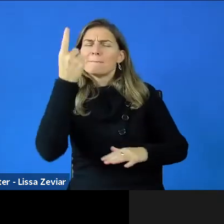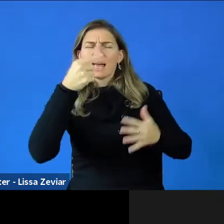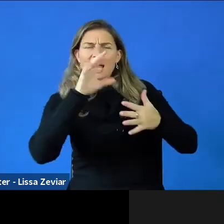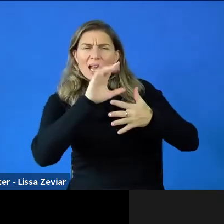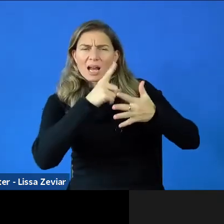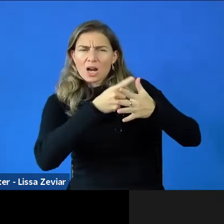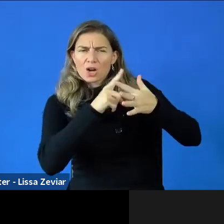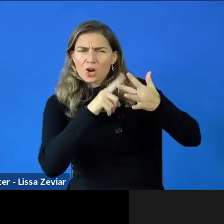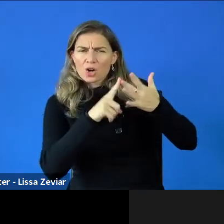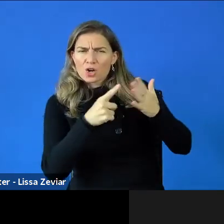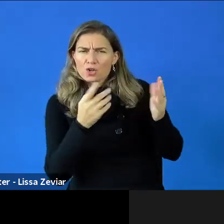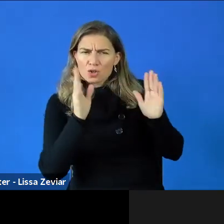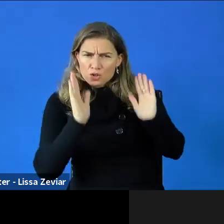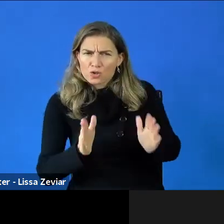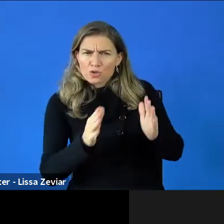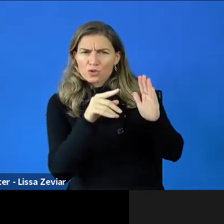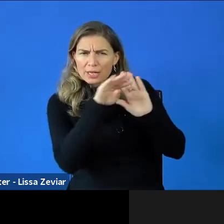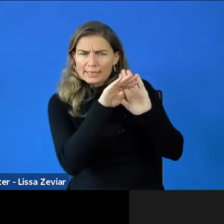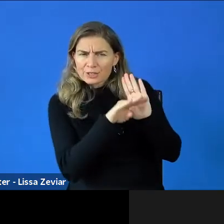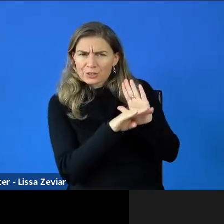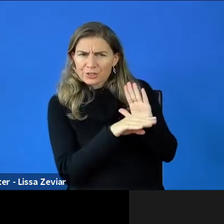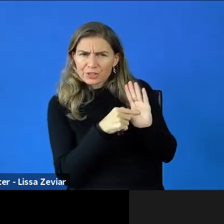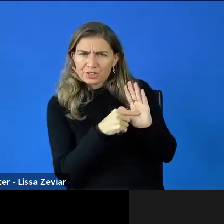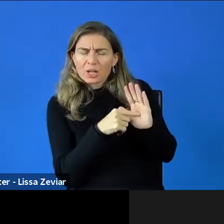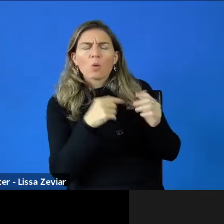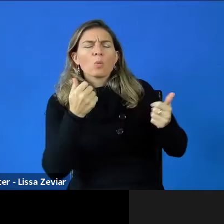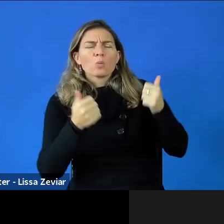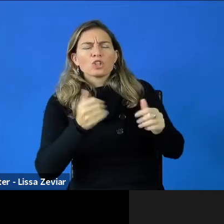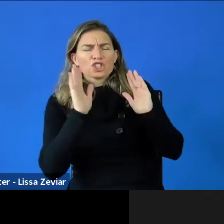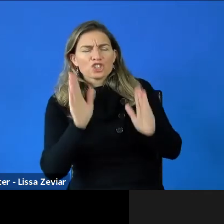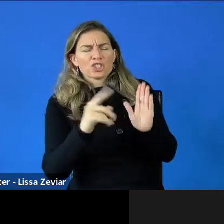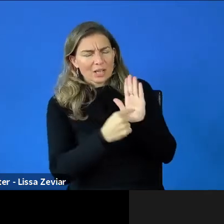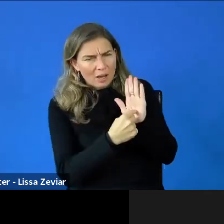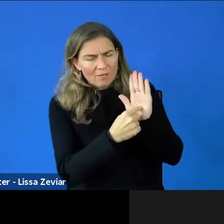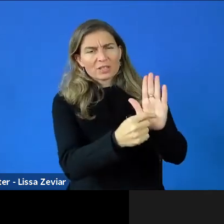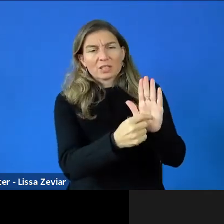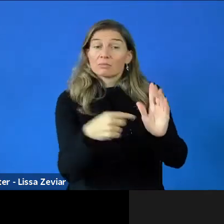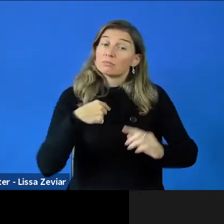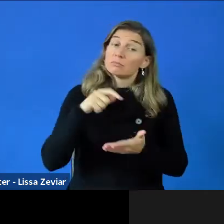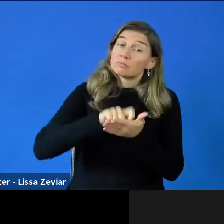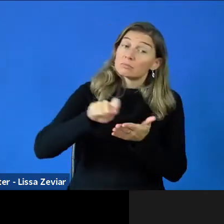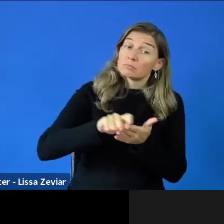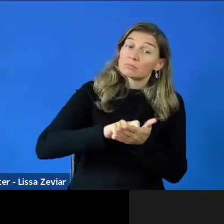And which should be considered and emphasized during the writing of the proposal?